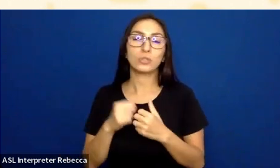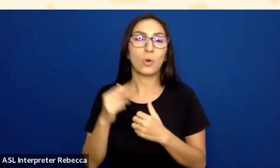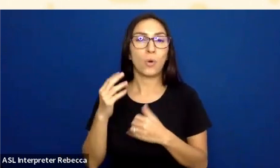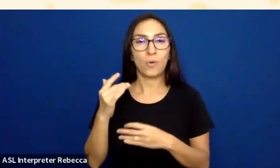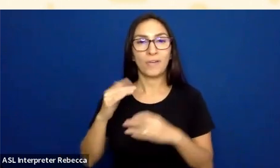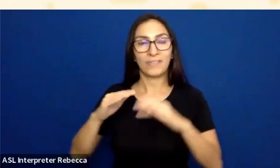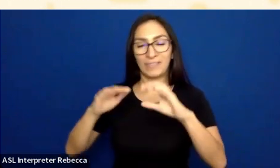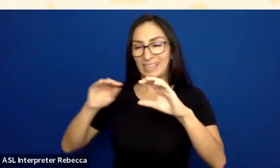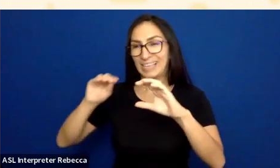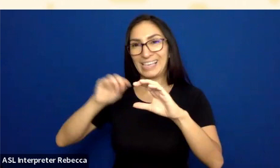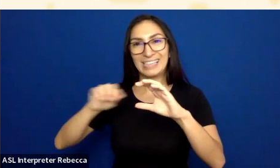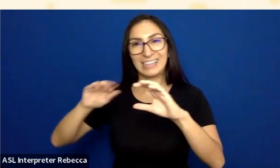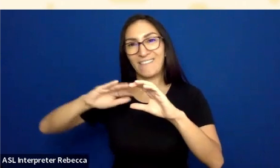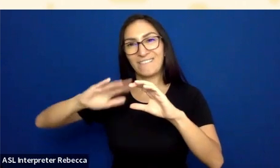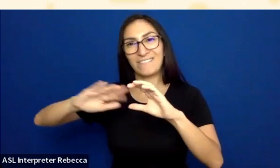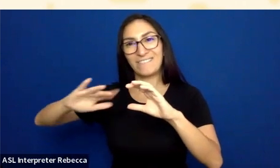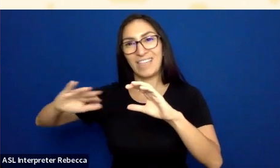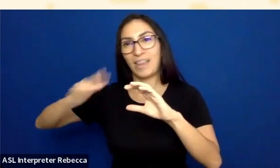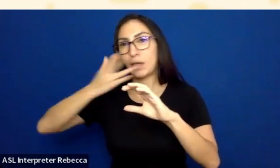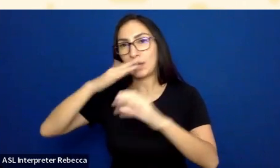Actually, not even the fill.